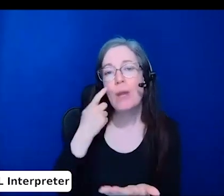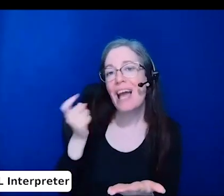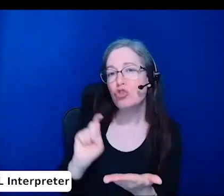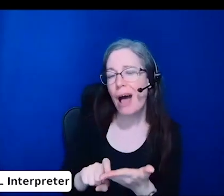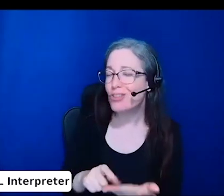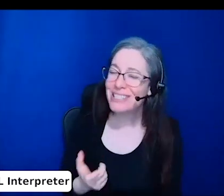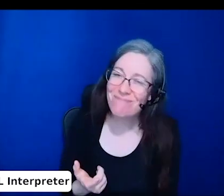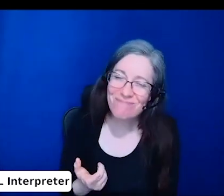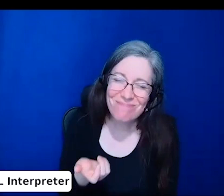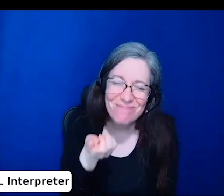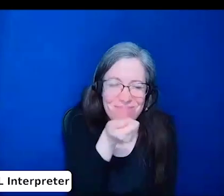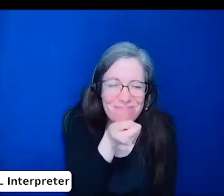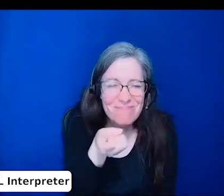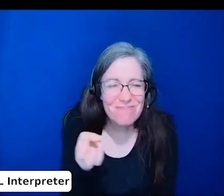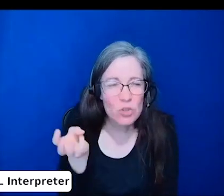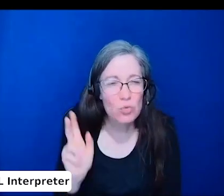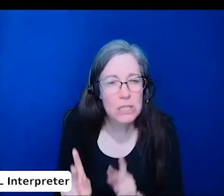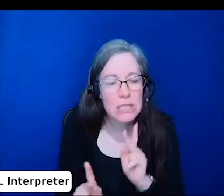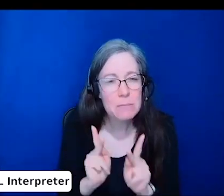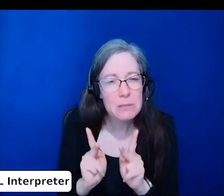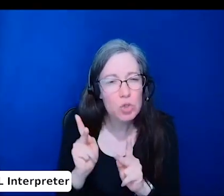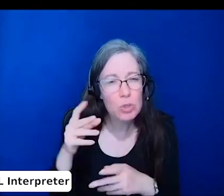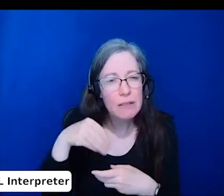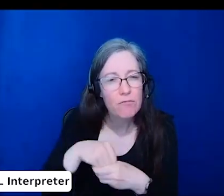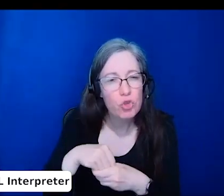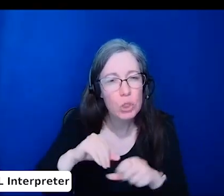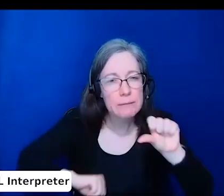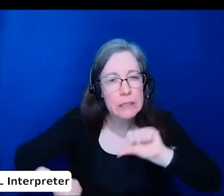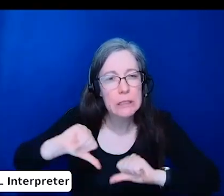in the current science departments who have disabilities.